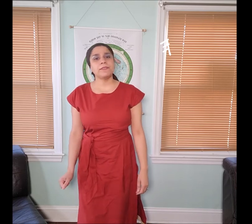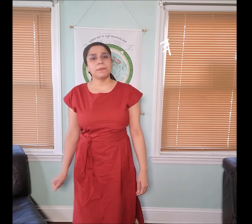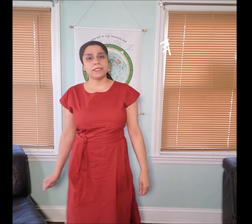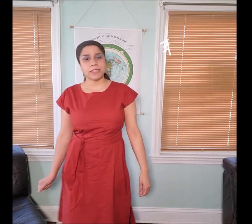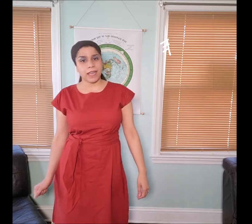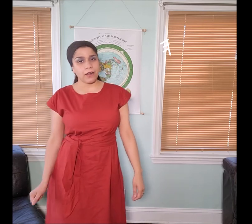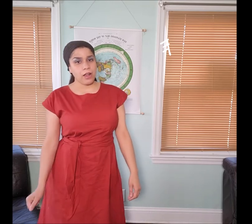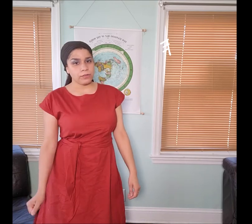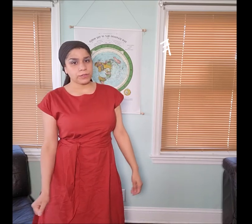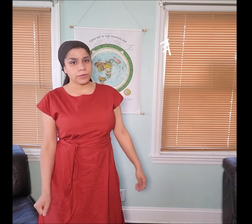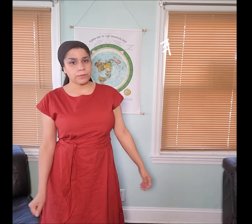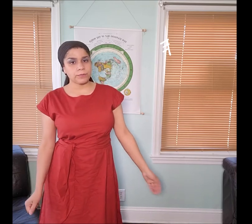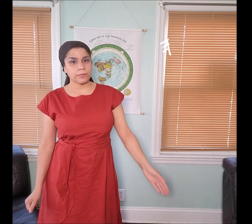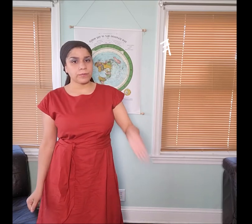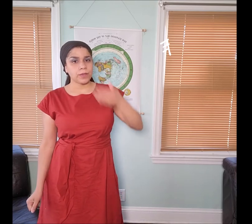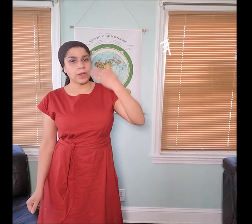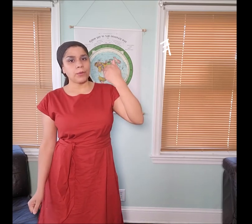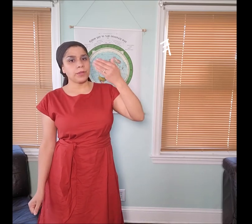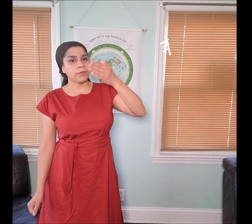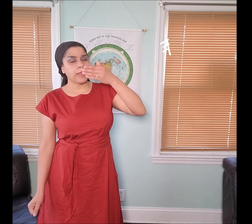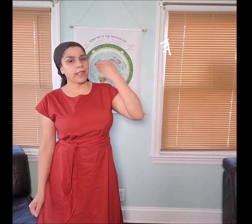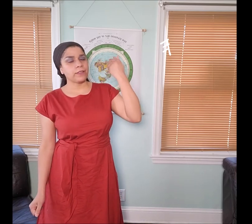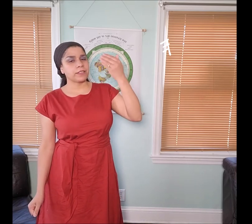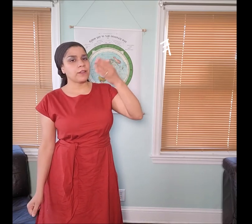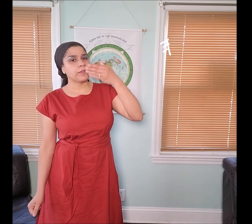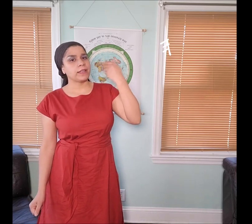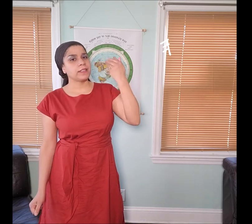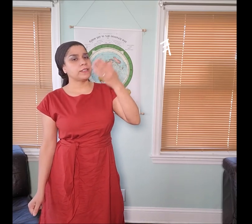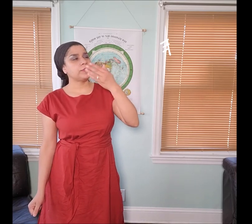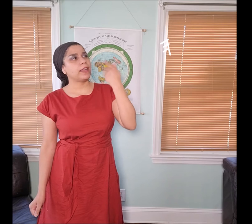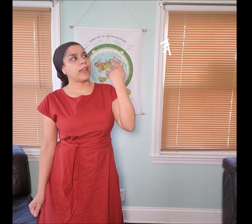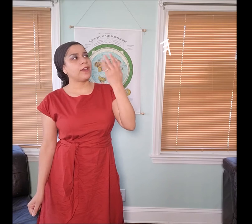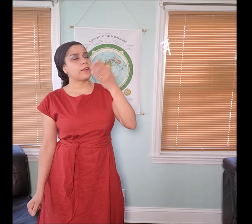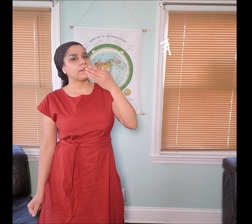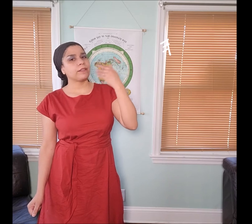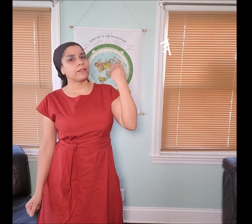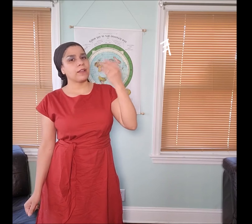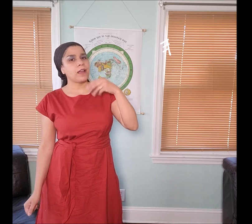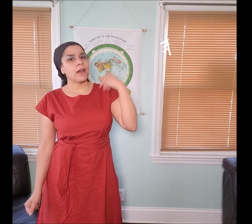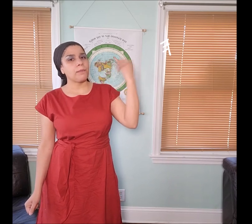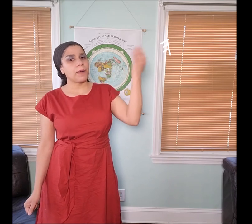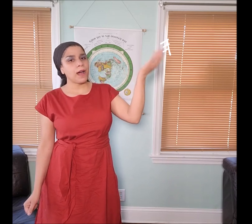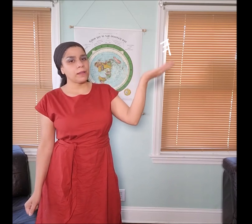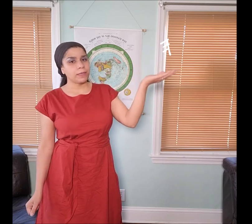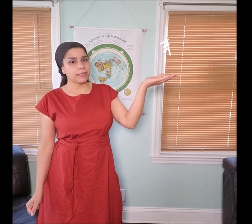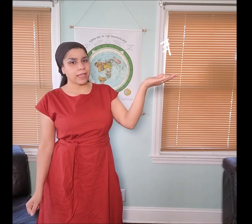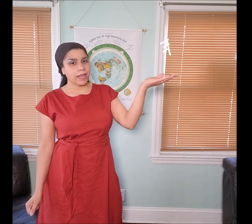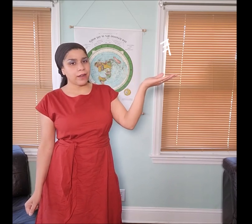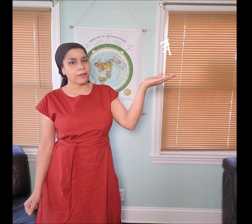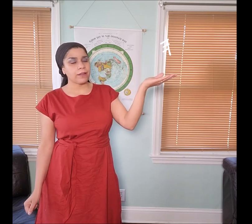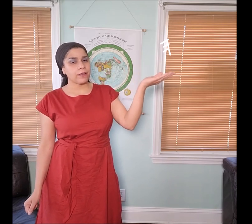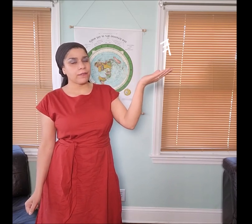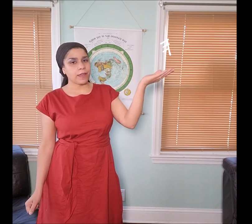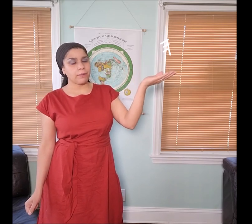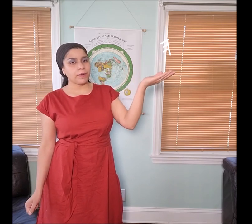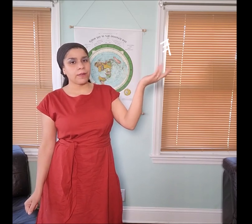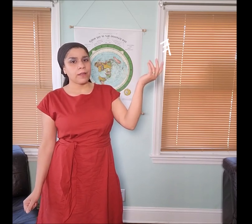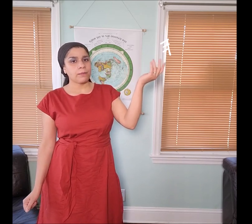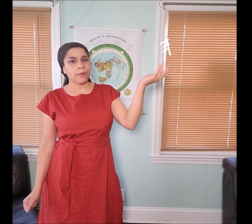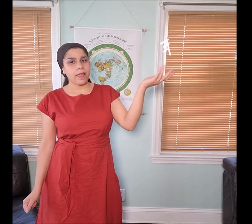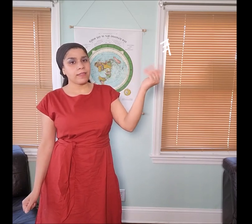means air, also. When you fan yourself like this, you get air. "𐤄 ahbal" means air, vapor, breath.